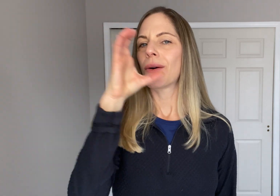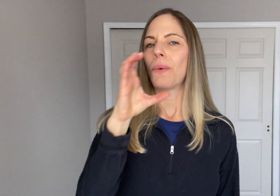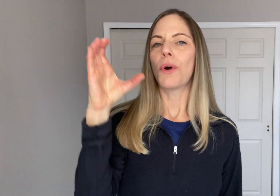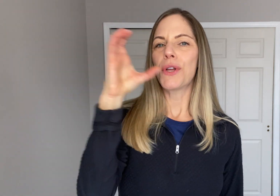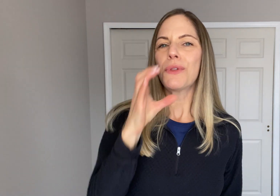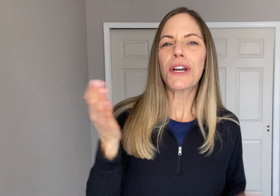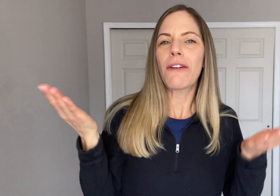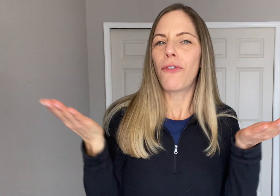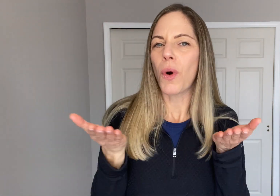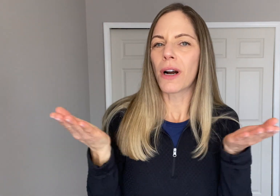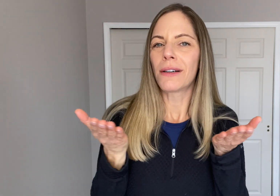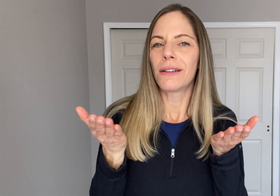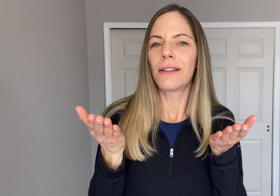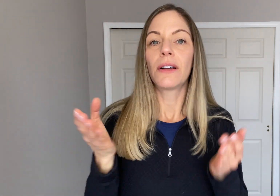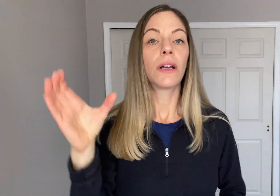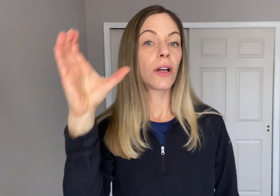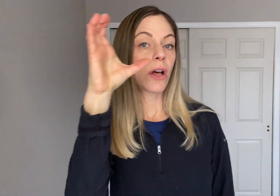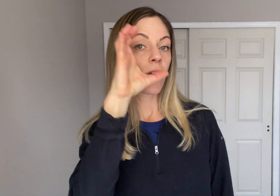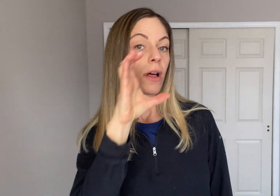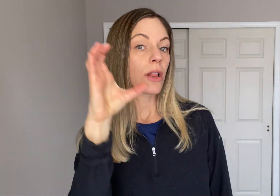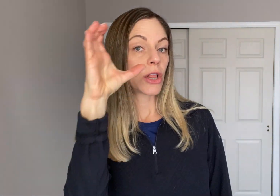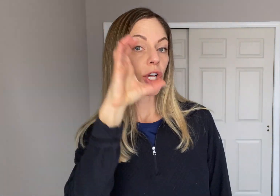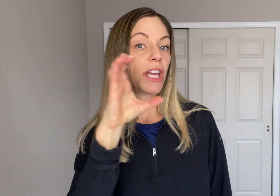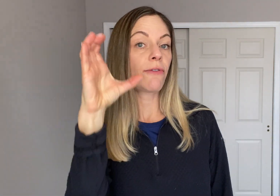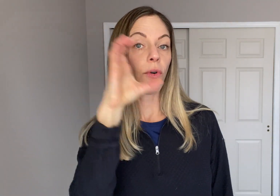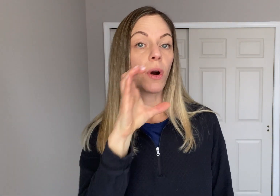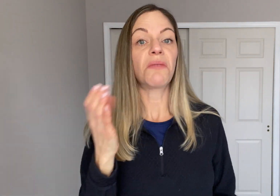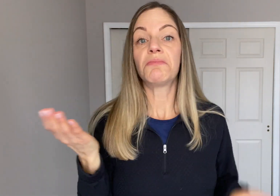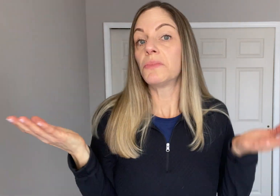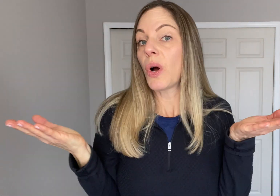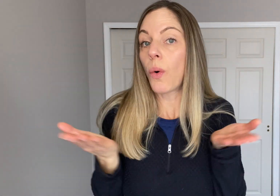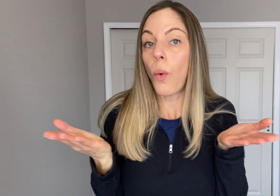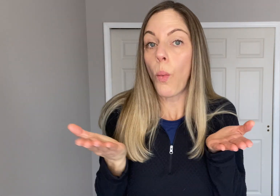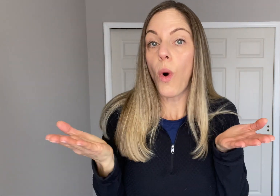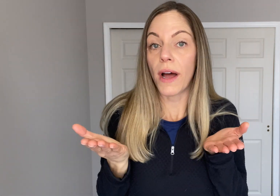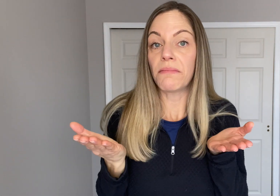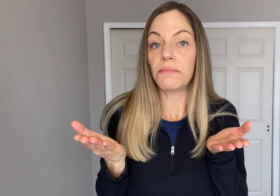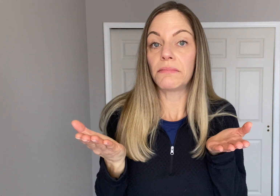"What are you looking for?" "Looking for what?"